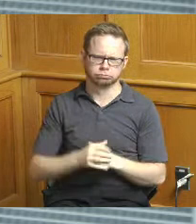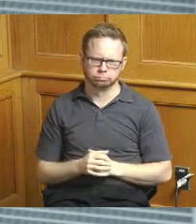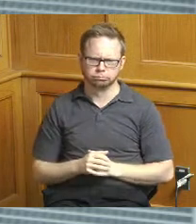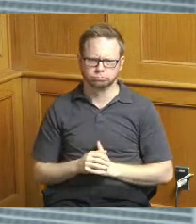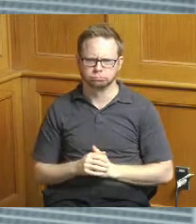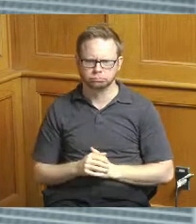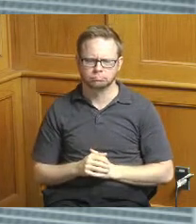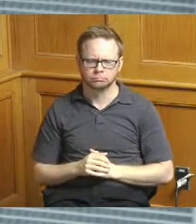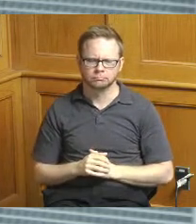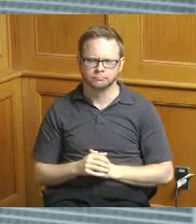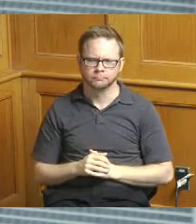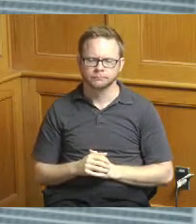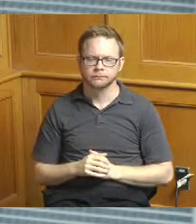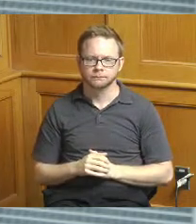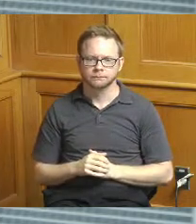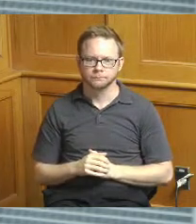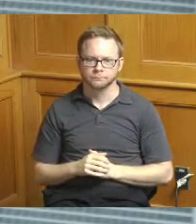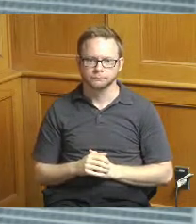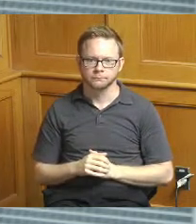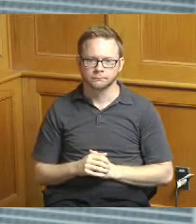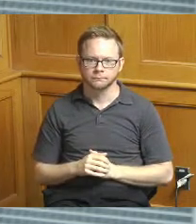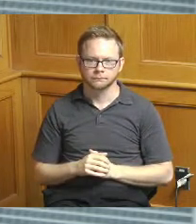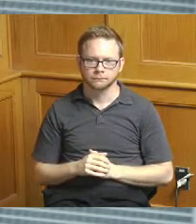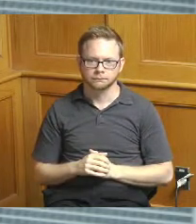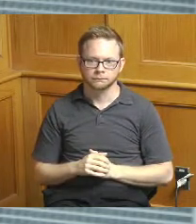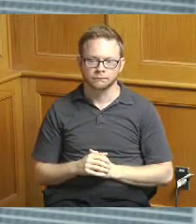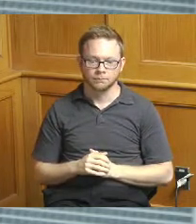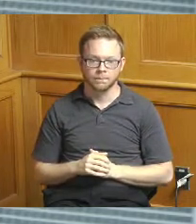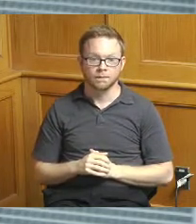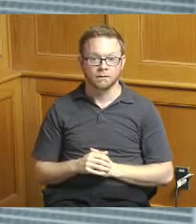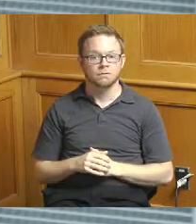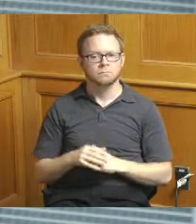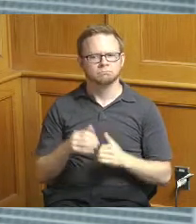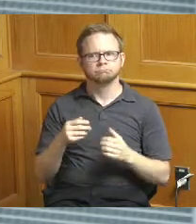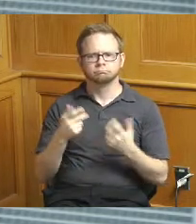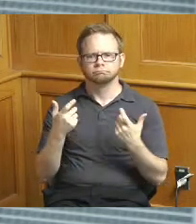as we move into potentially more work or larger projects under phase two